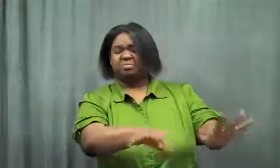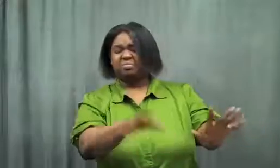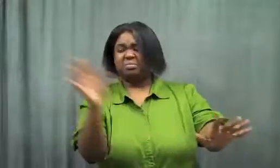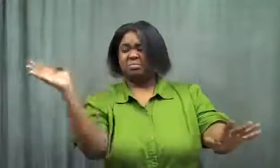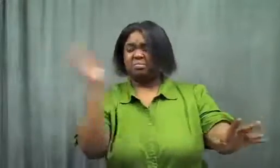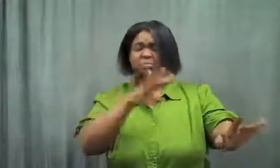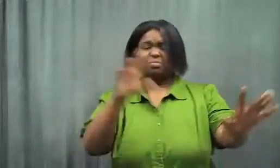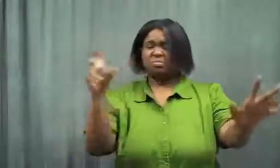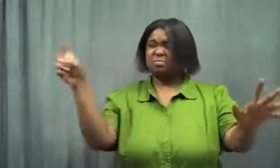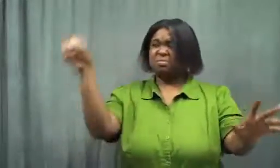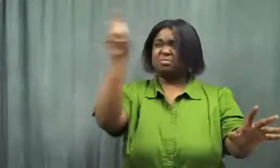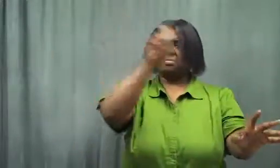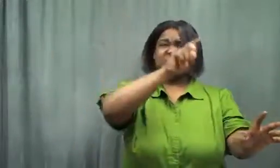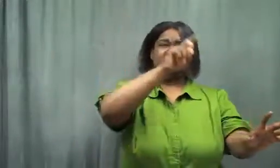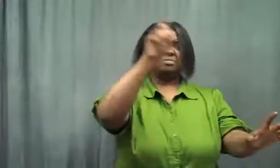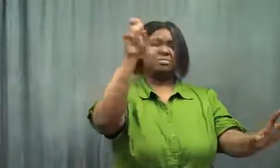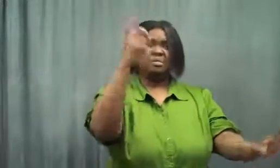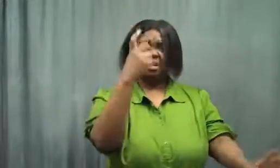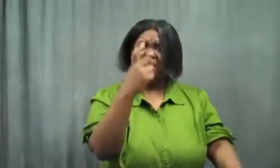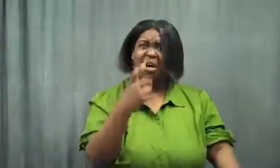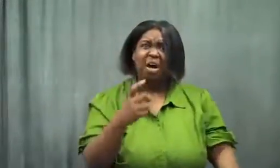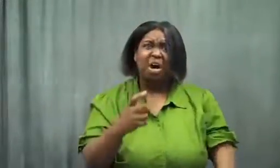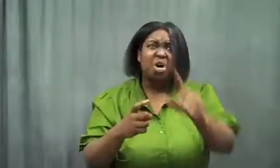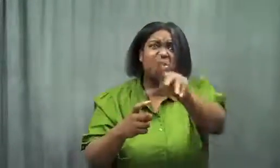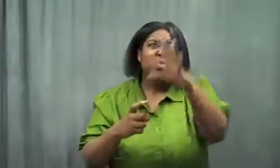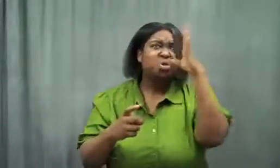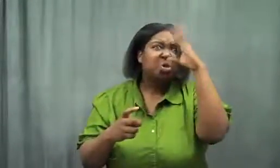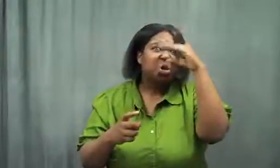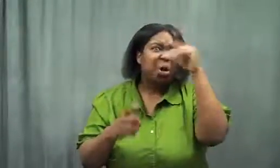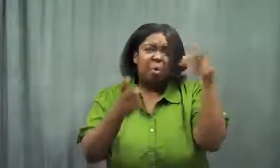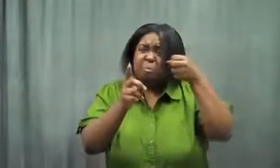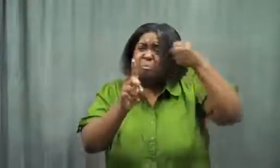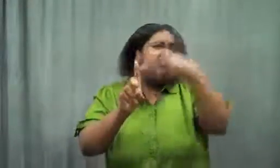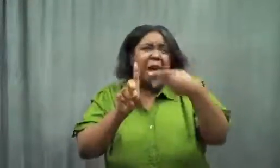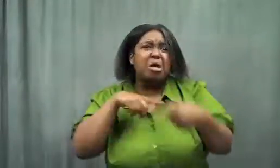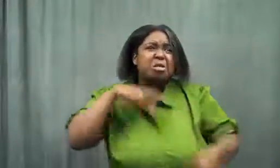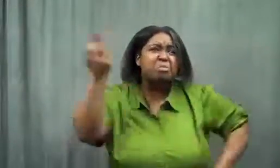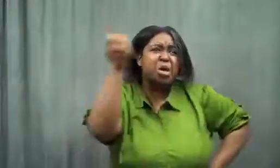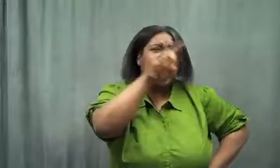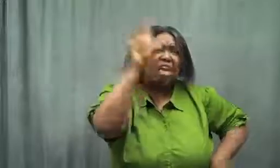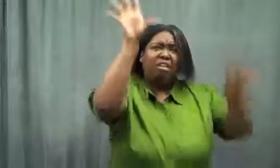She sprayed, and exclaimed, "Your stink overpowers the spray!"